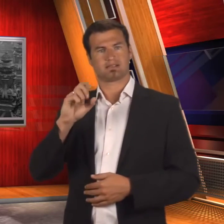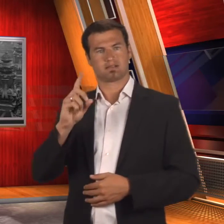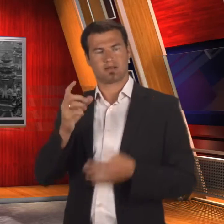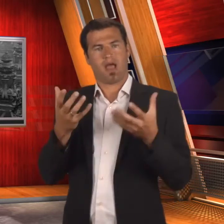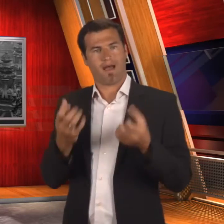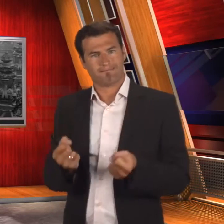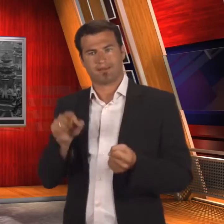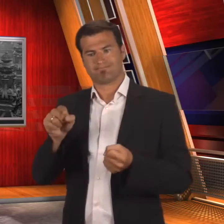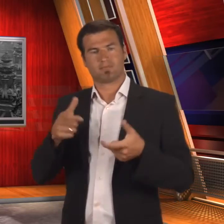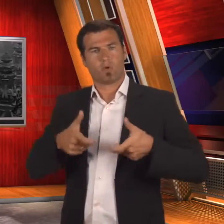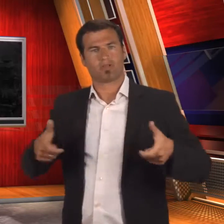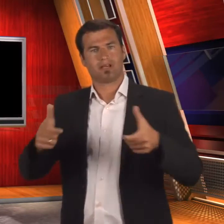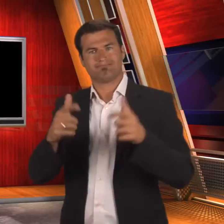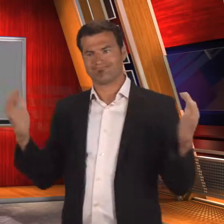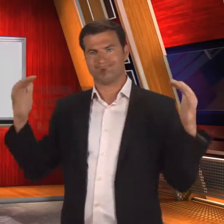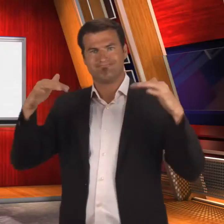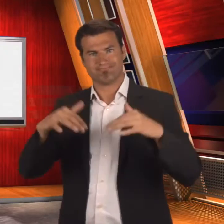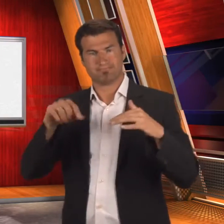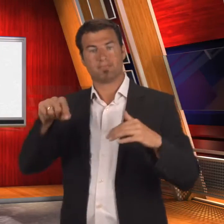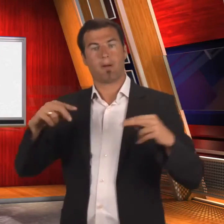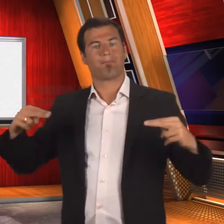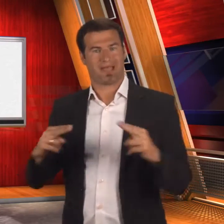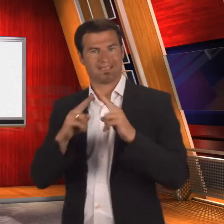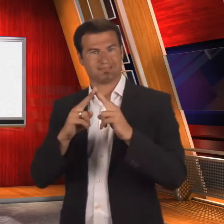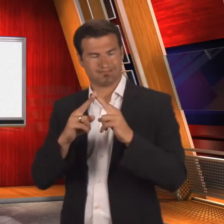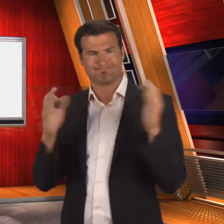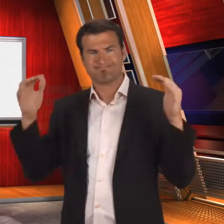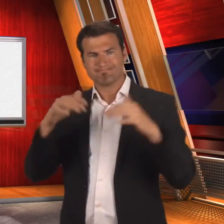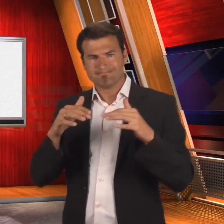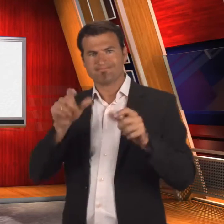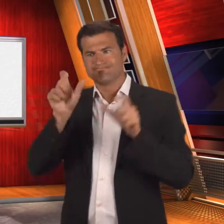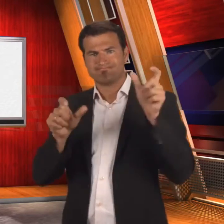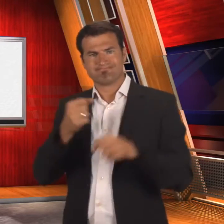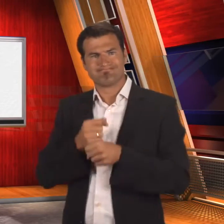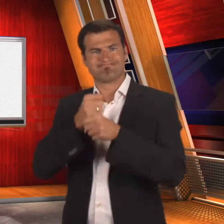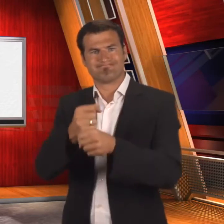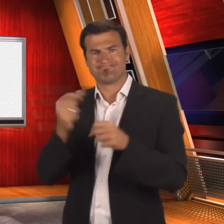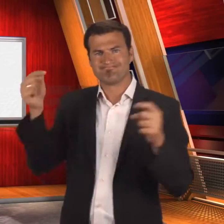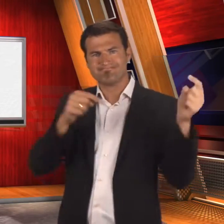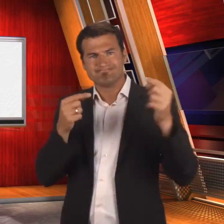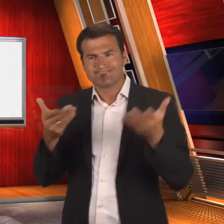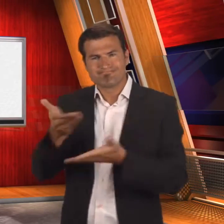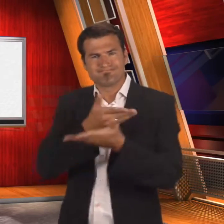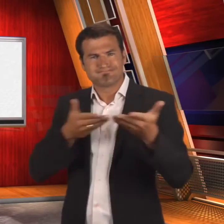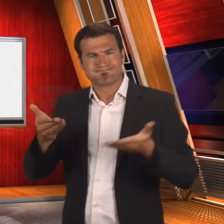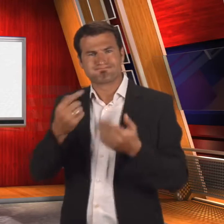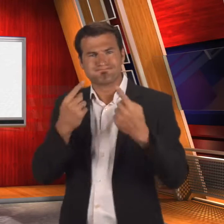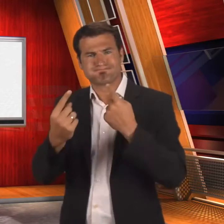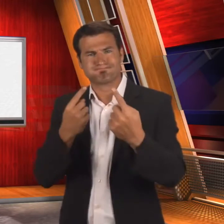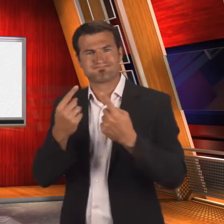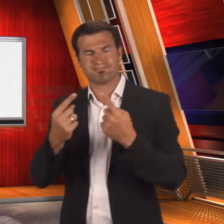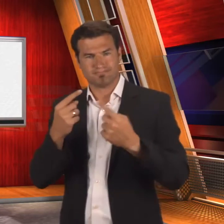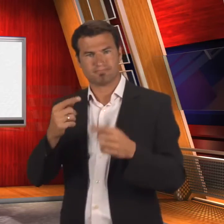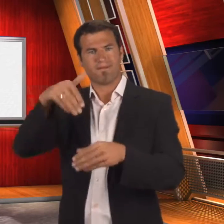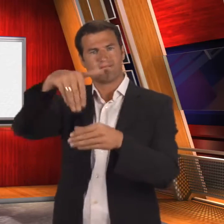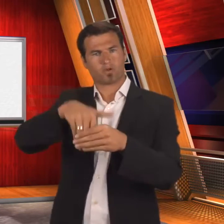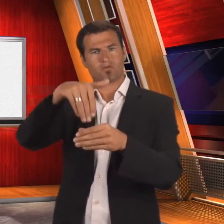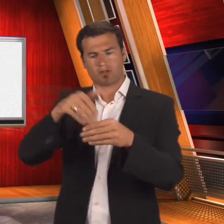ICSD finally had its Congress in Paris and